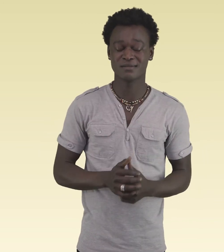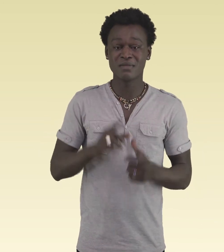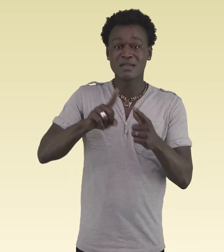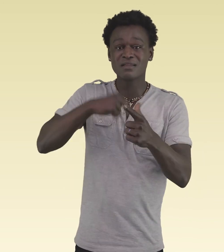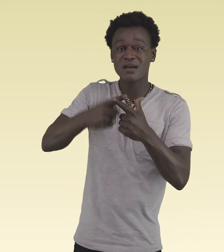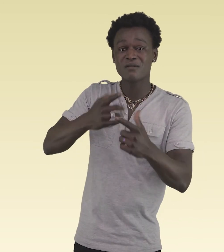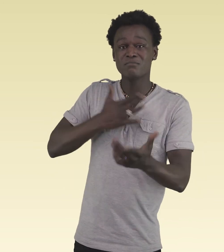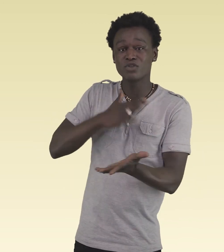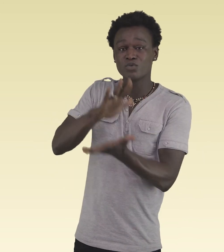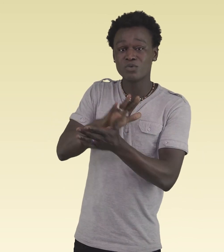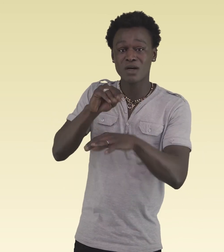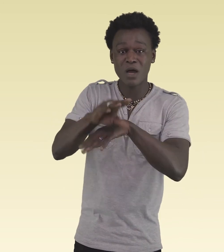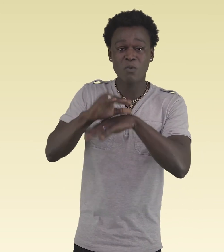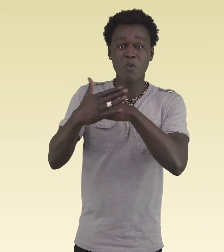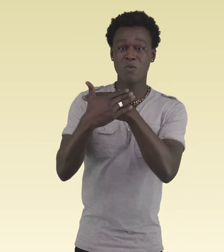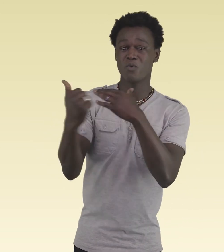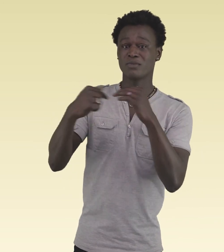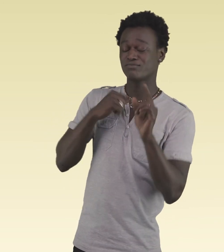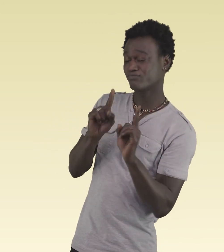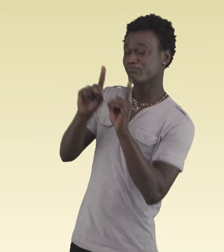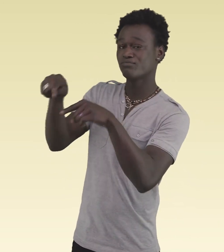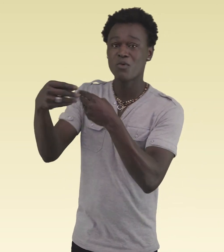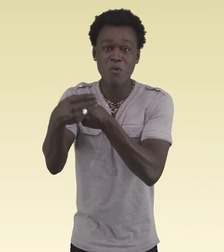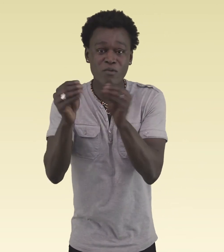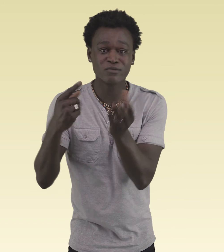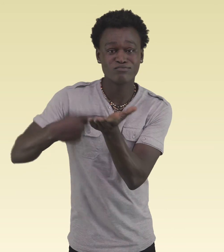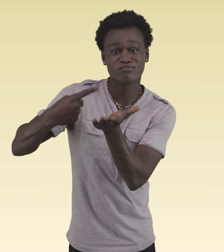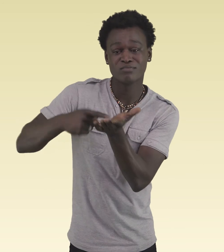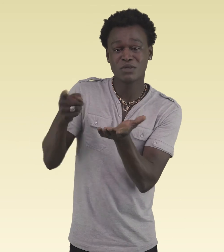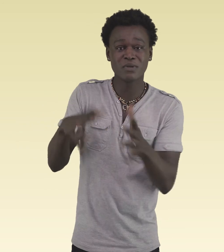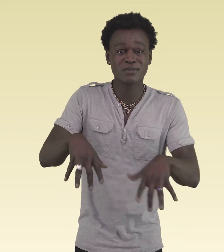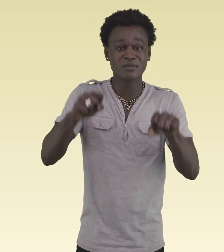And then my school counselor called me into his office to discuss it,